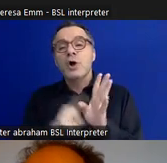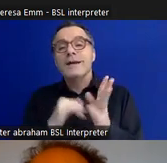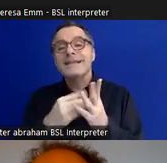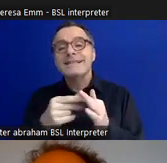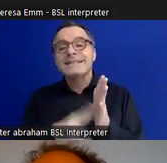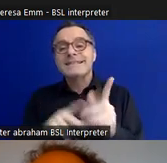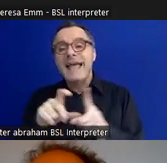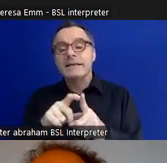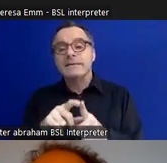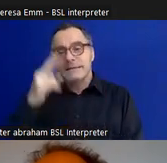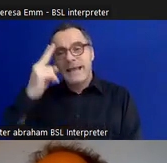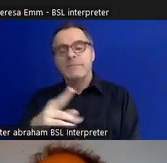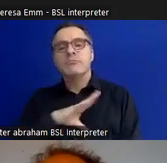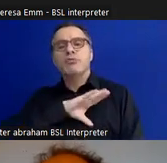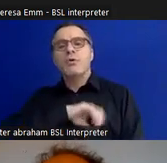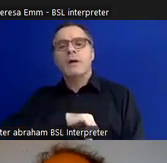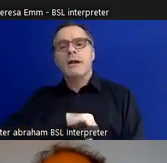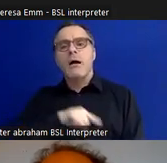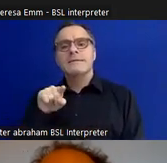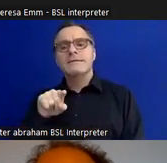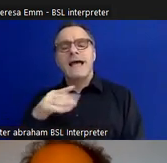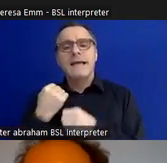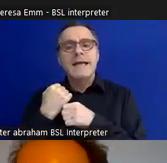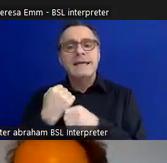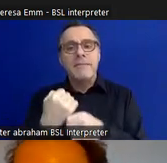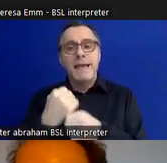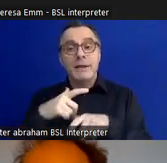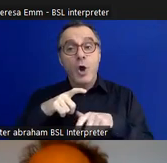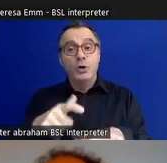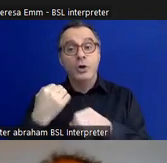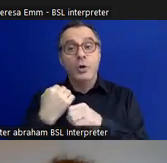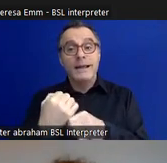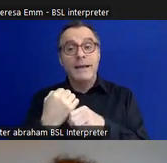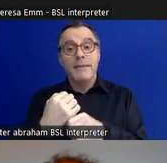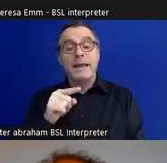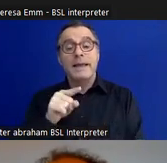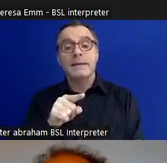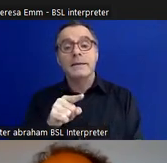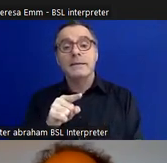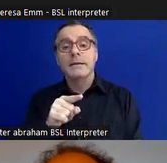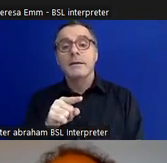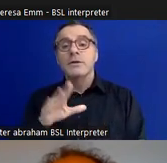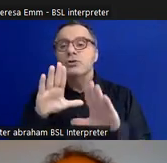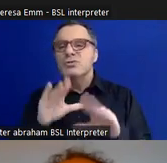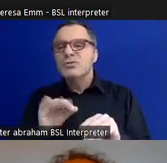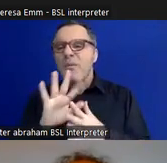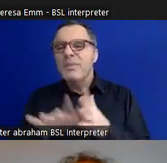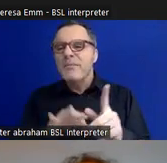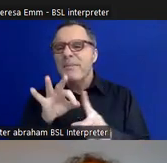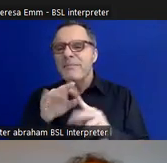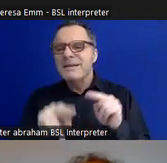terms of campaigning for, on-going campaigning, against pip assessments and welfare support.